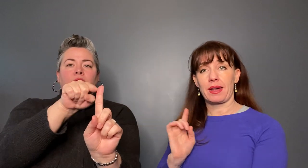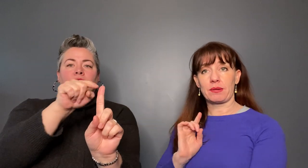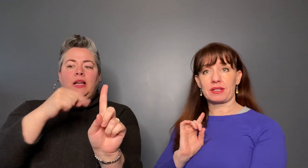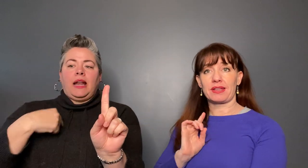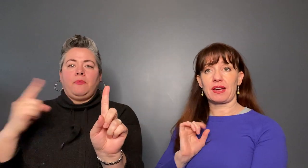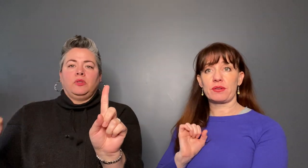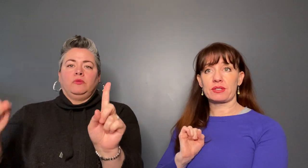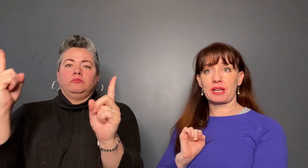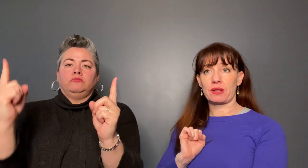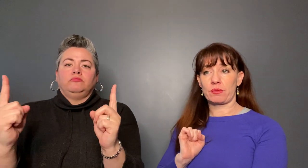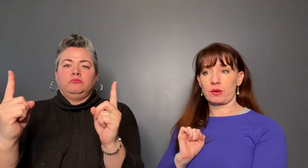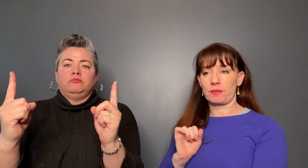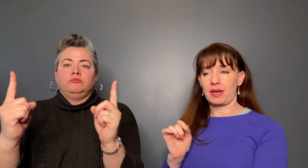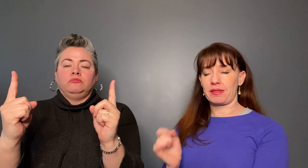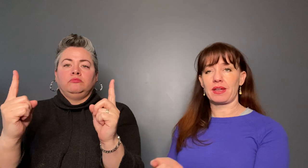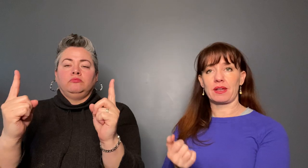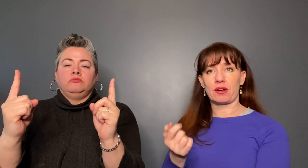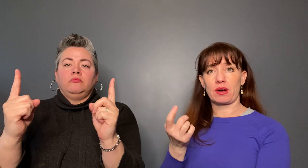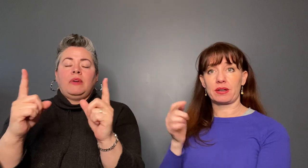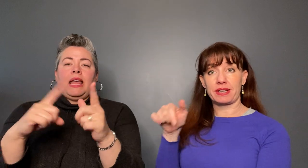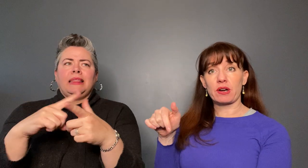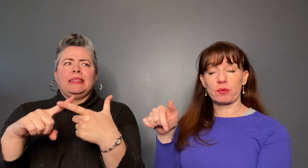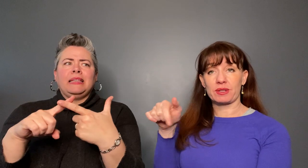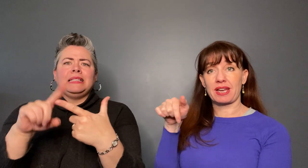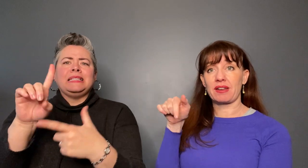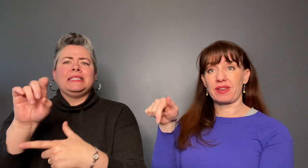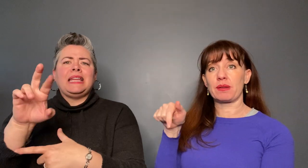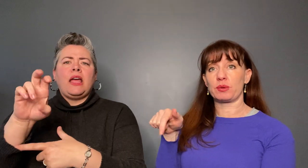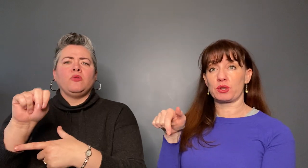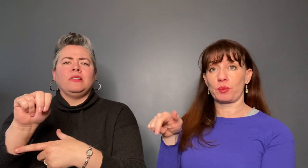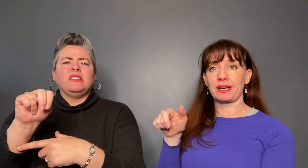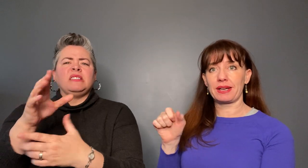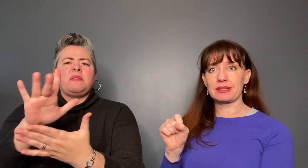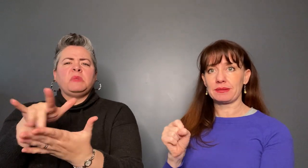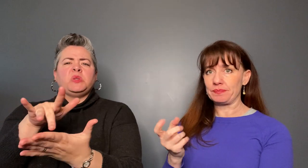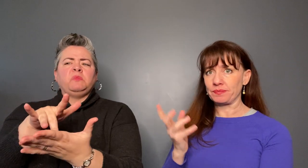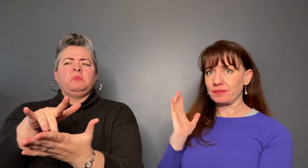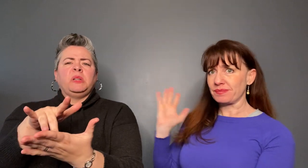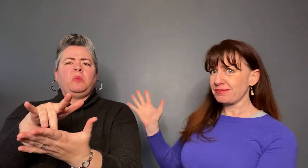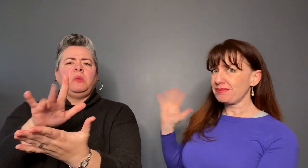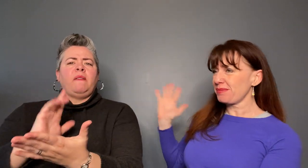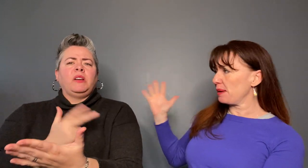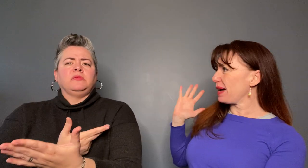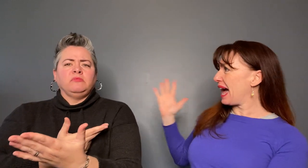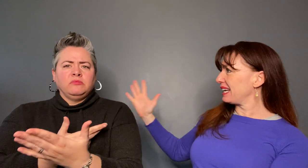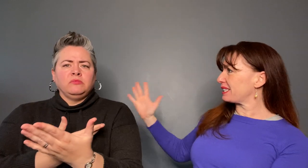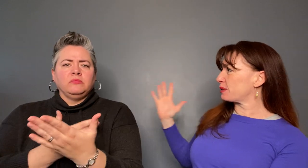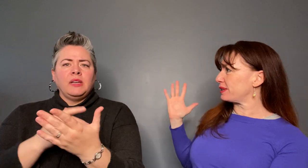I was on the other side of the room. Darren was kind of in between us. Behind us was